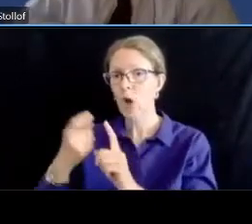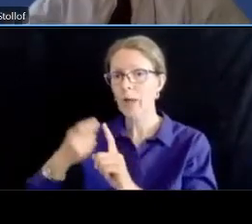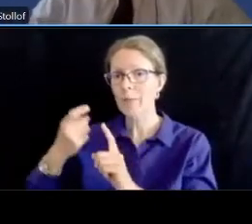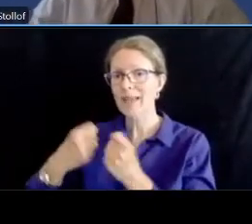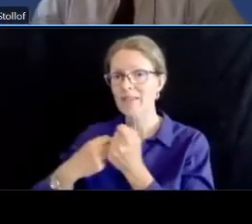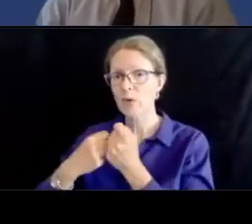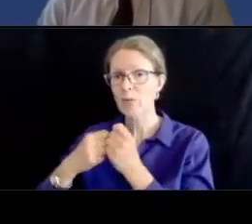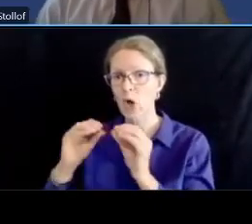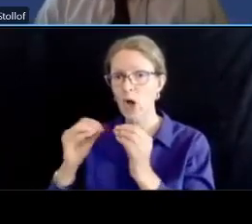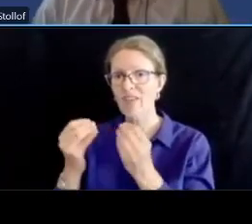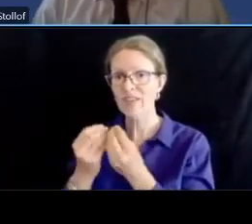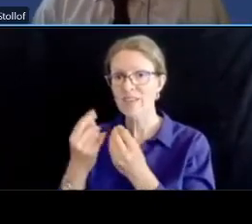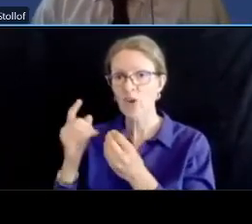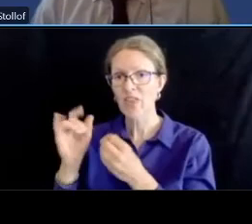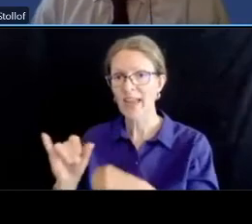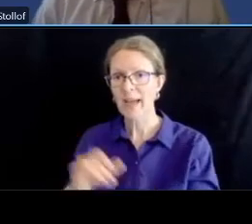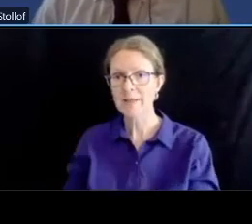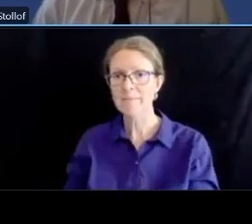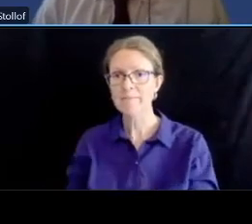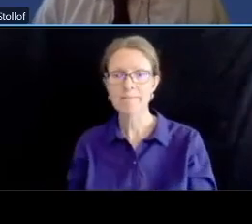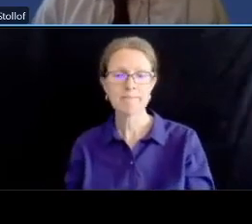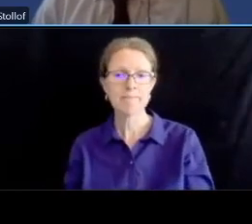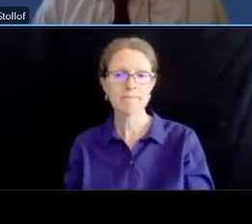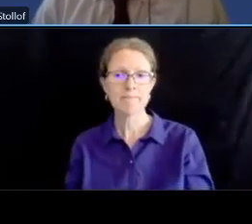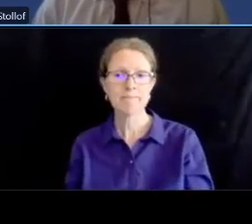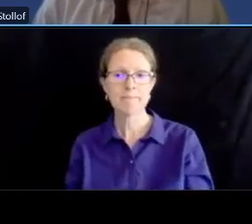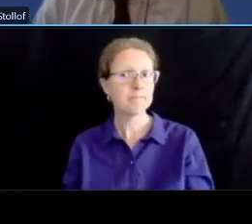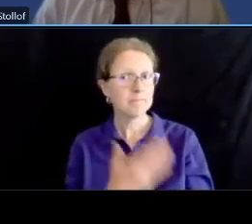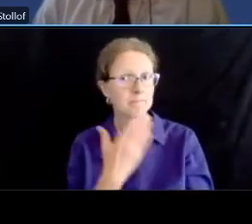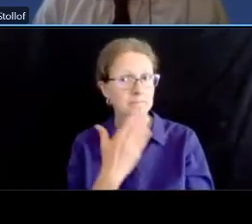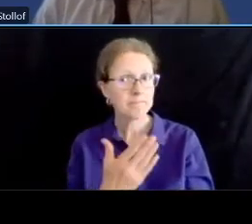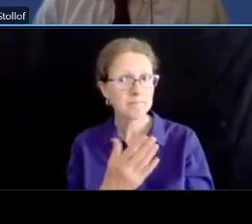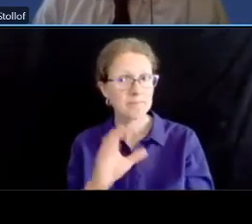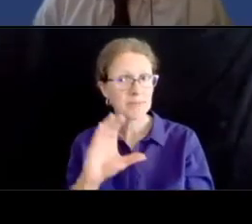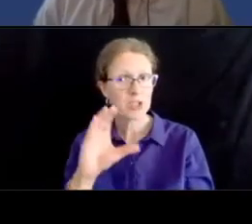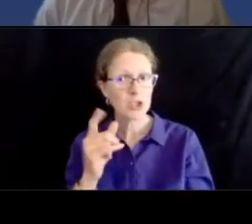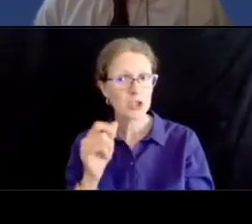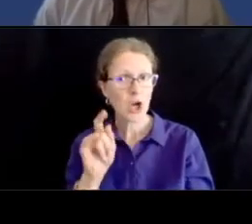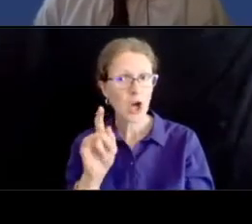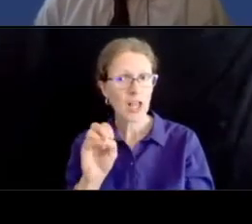um we have eileen who has her hand raised can we unmute eileen please